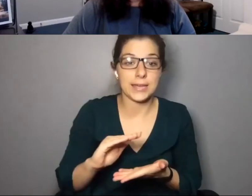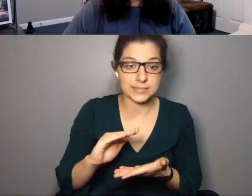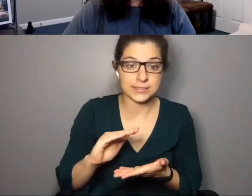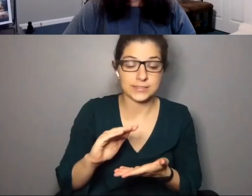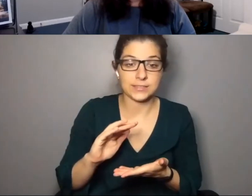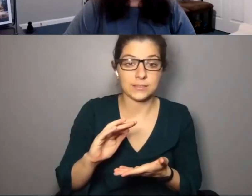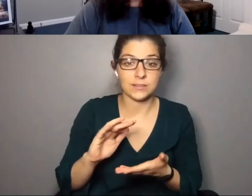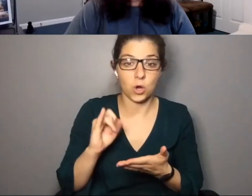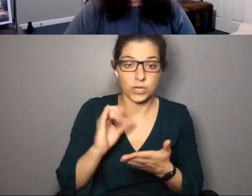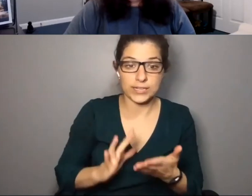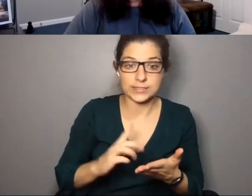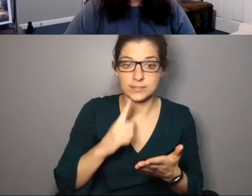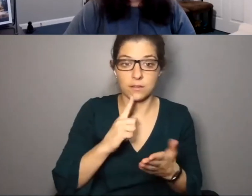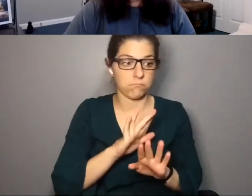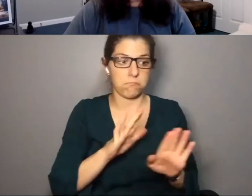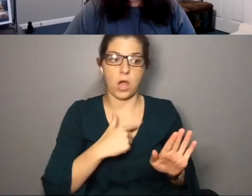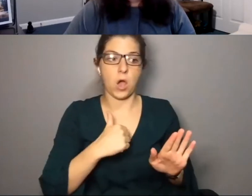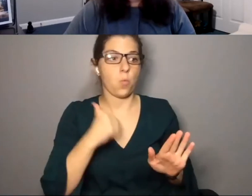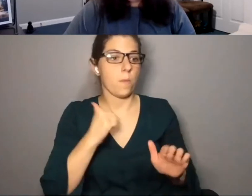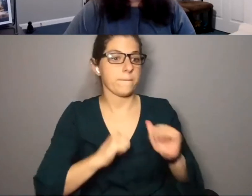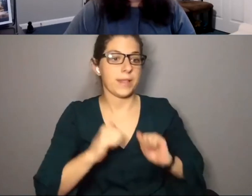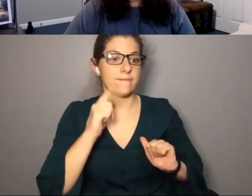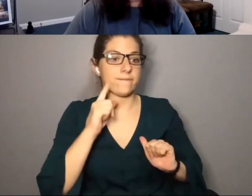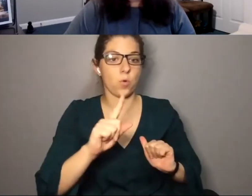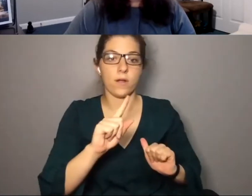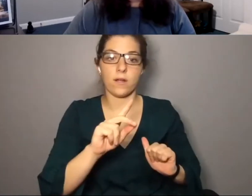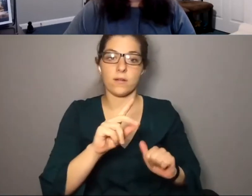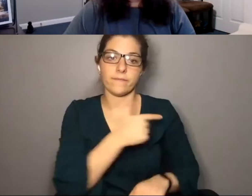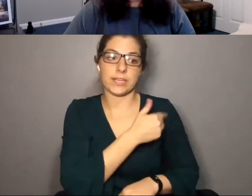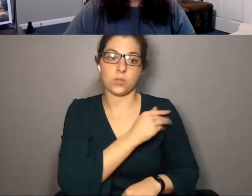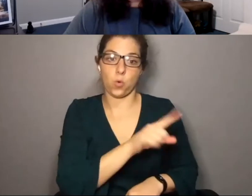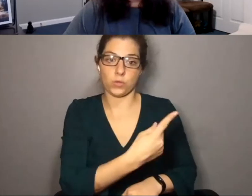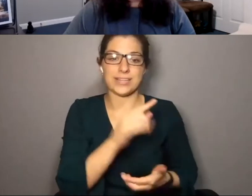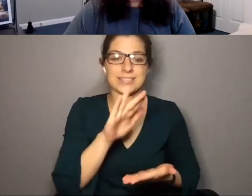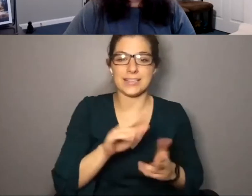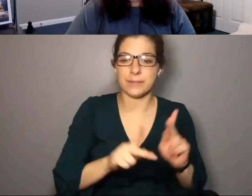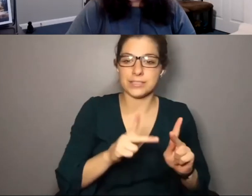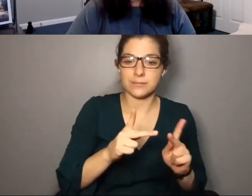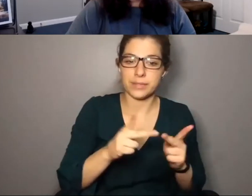accine mandates in place, so we are seeing less artists that say,